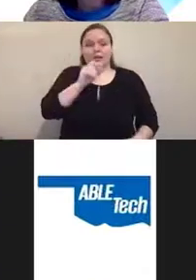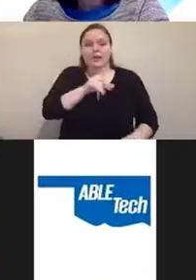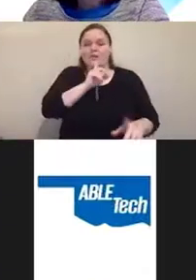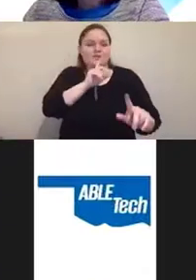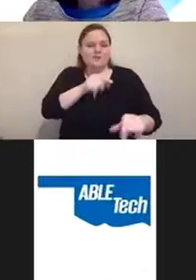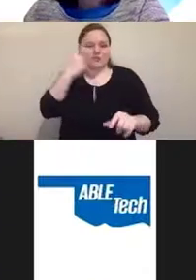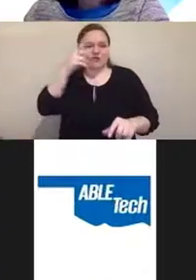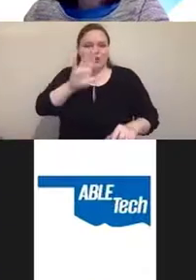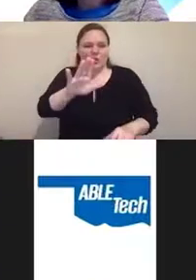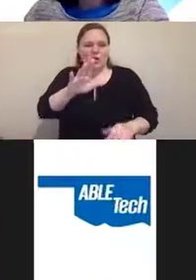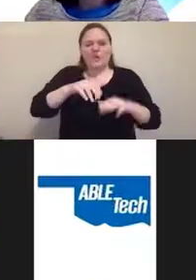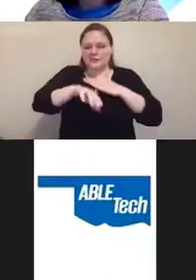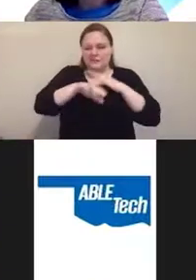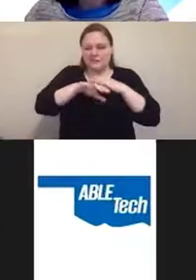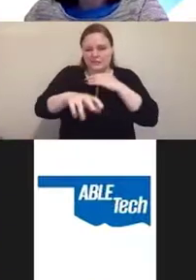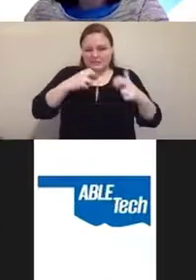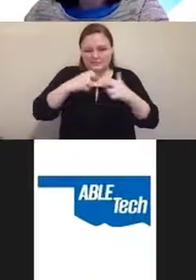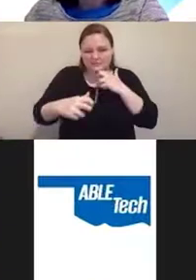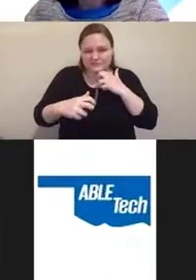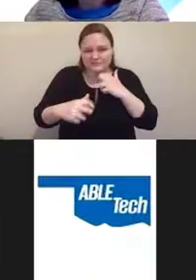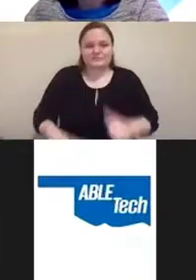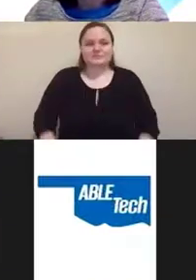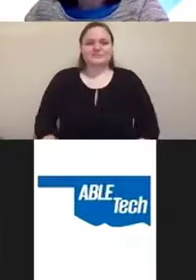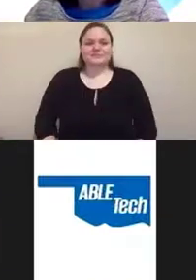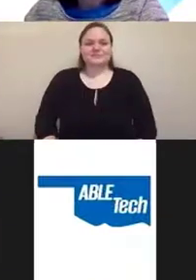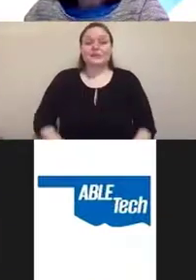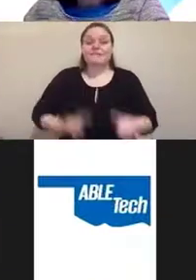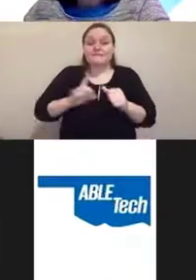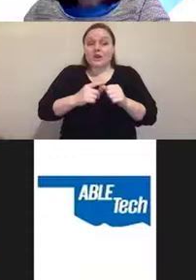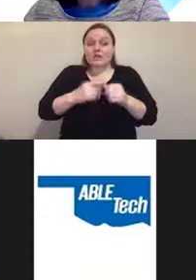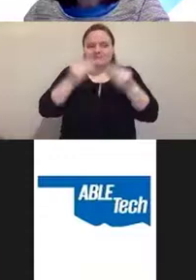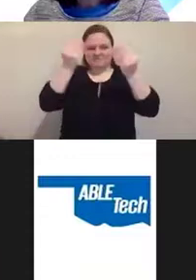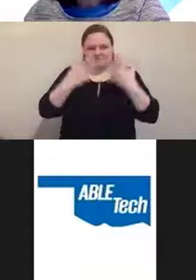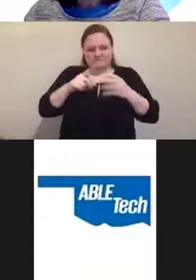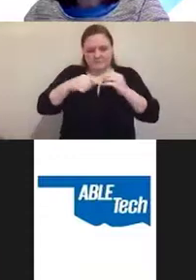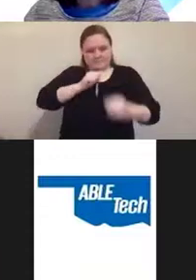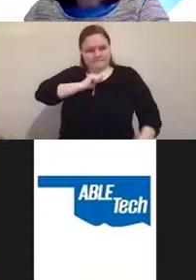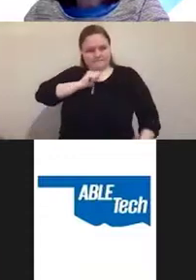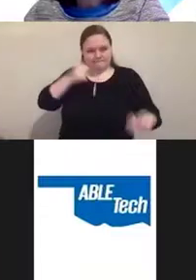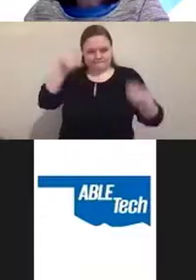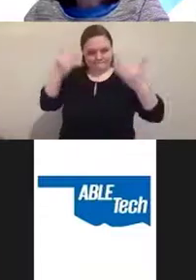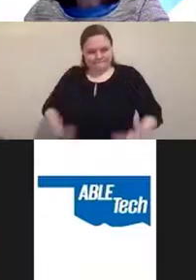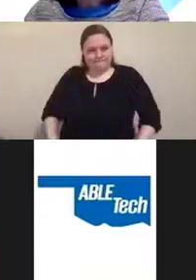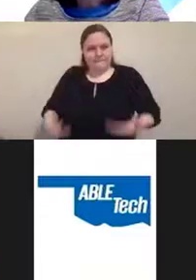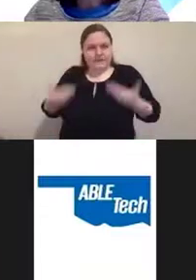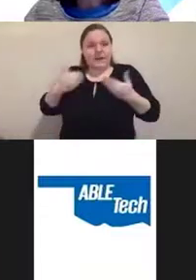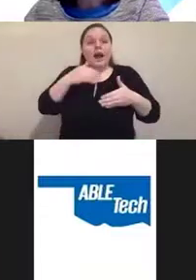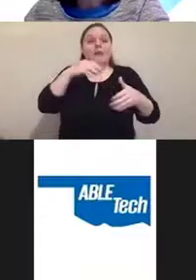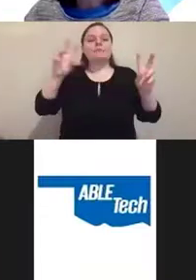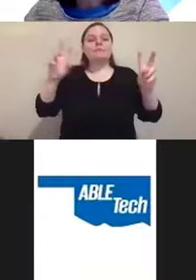So, first of all, a little bit about me. I am an accessibility architect. VMware.